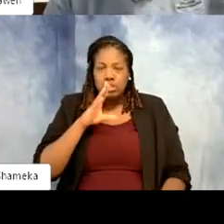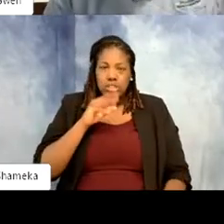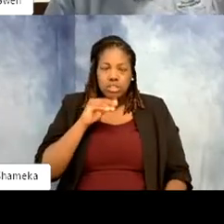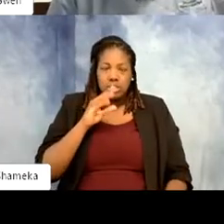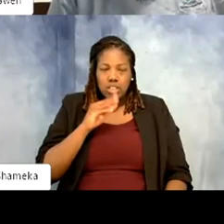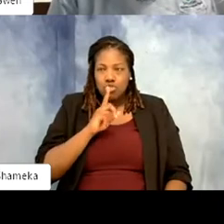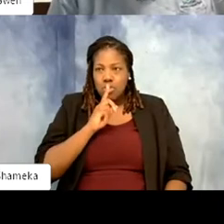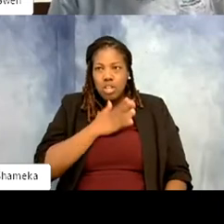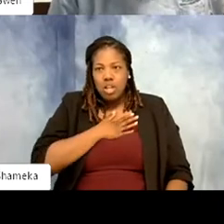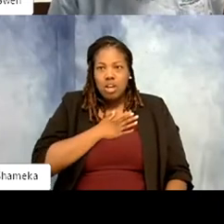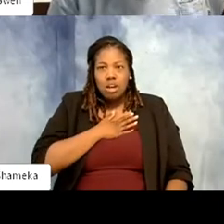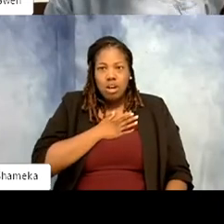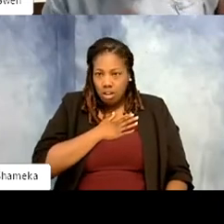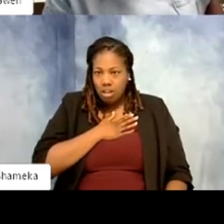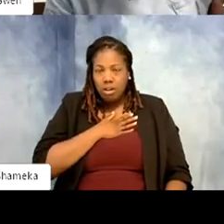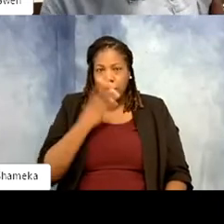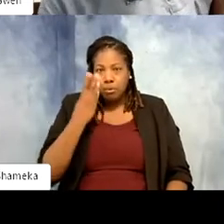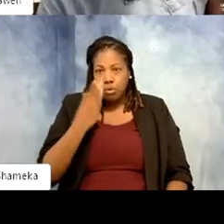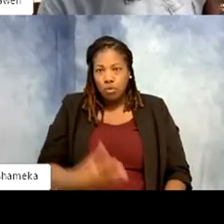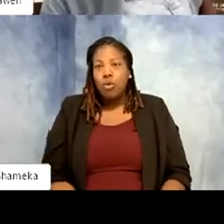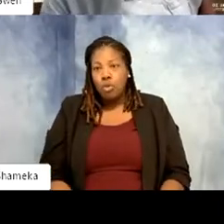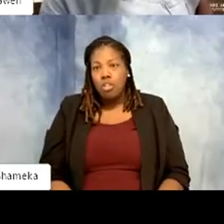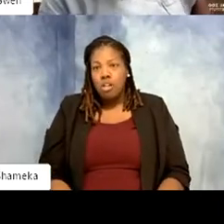There's just so many species of them. And I mean look at them. >>Shellie: Truly I mean this picture